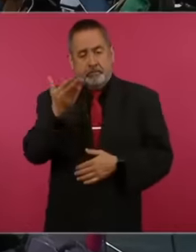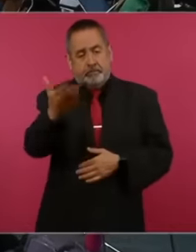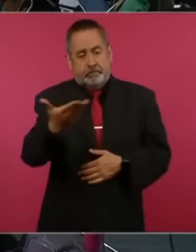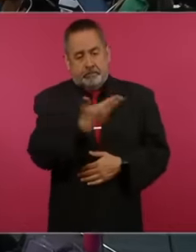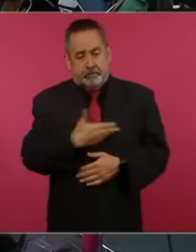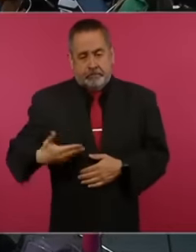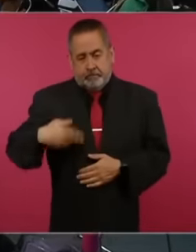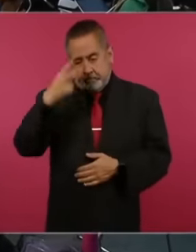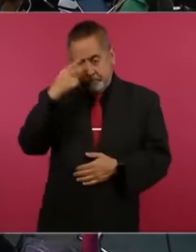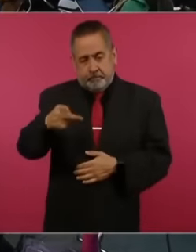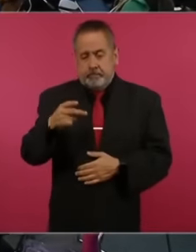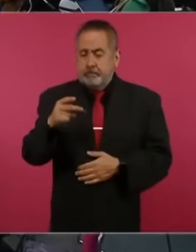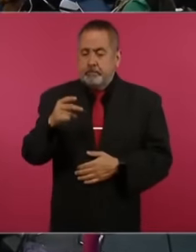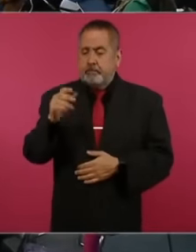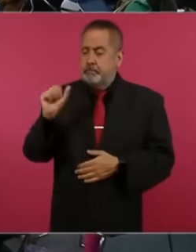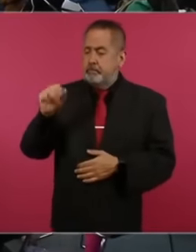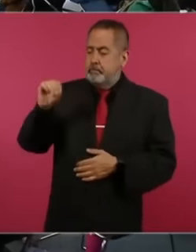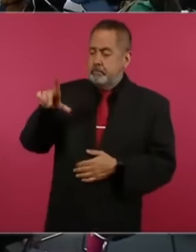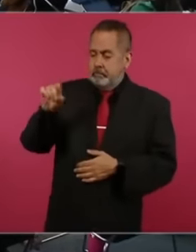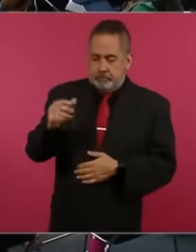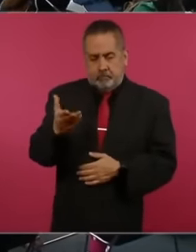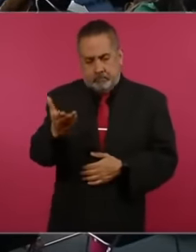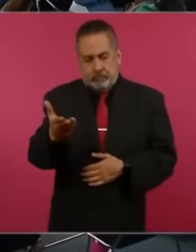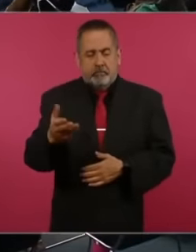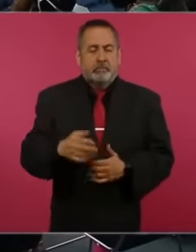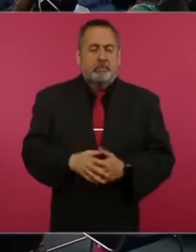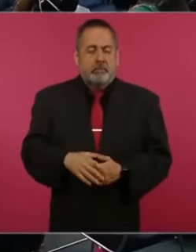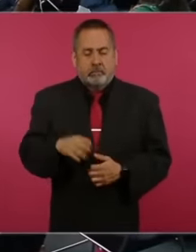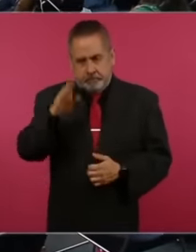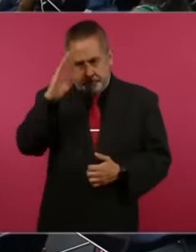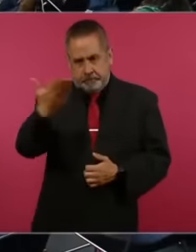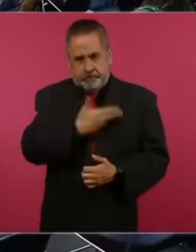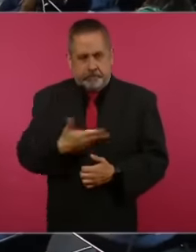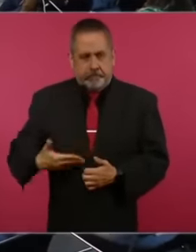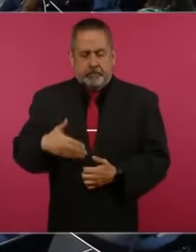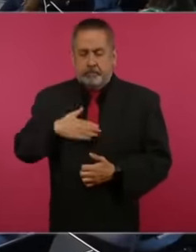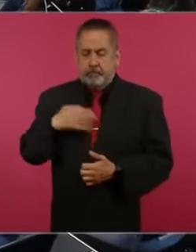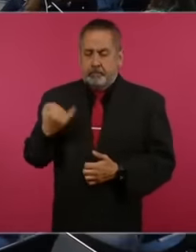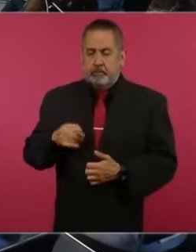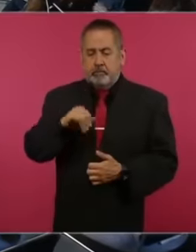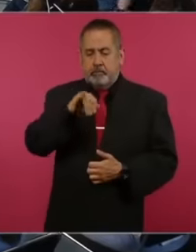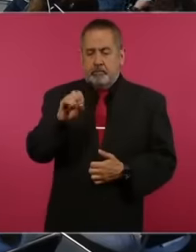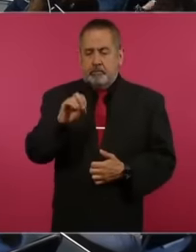Mexico Andrés Manuel López Obrador sir president I am Jorge Glas Thank you for the